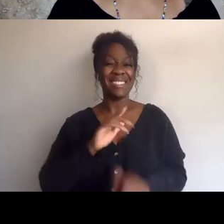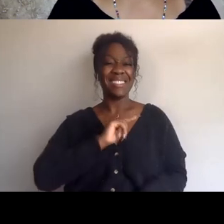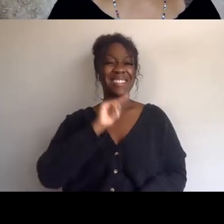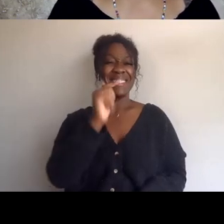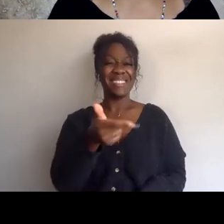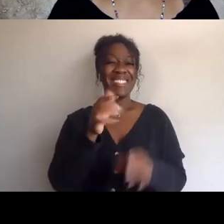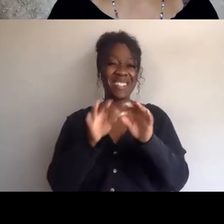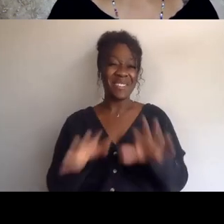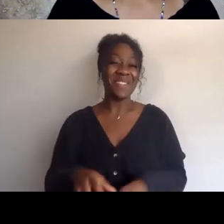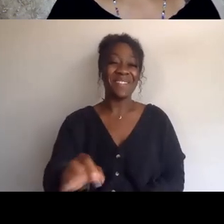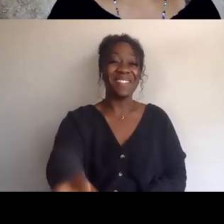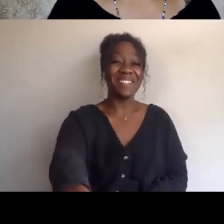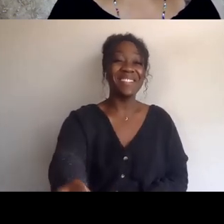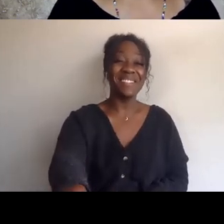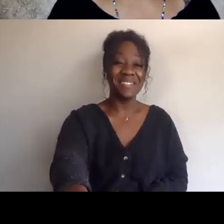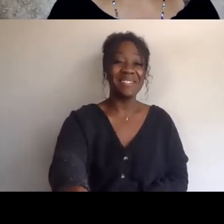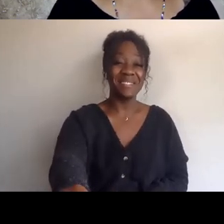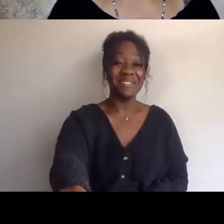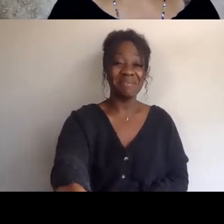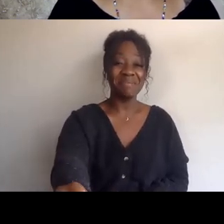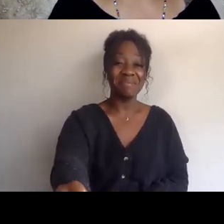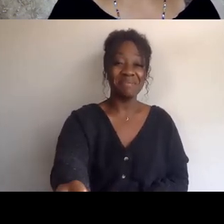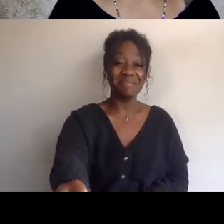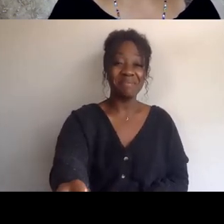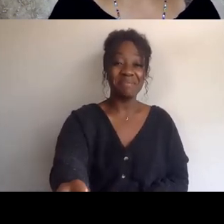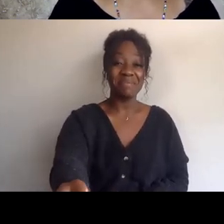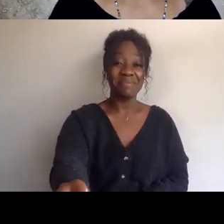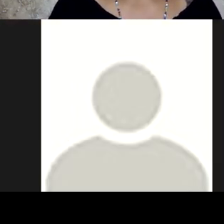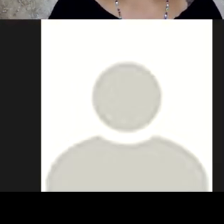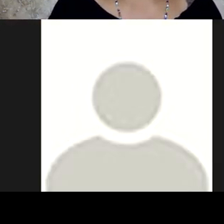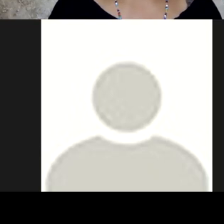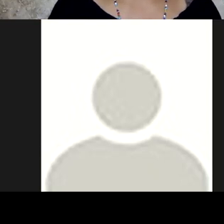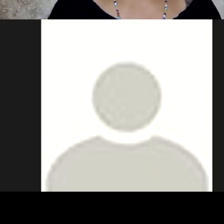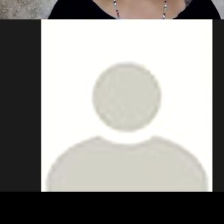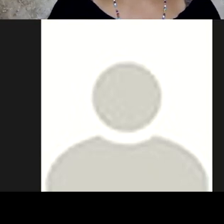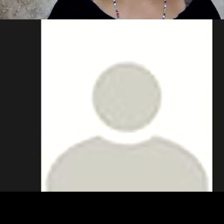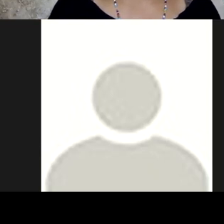in Palestine and the strikes on Sheikh Jarrah in Palestine,